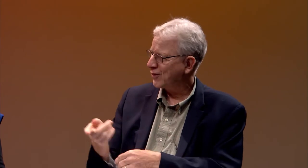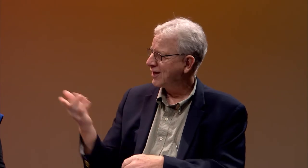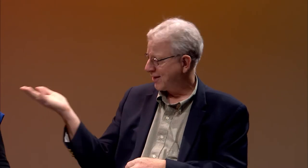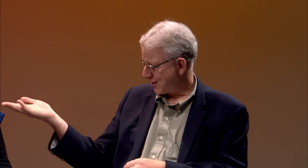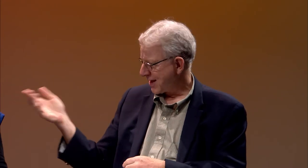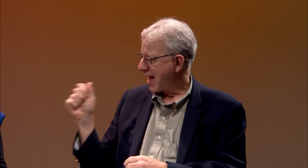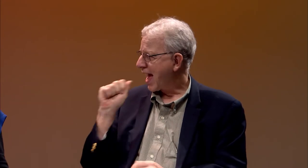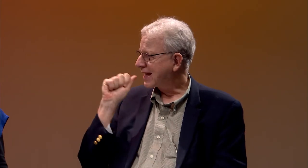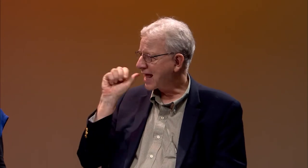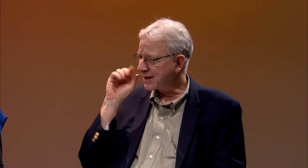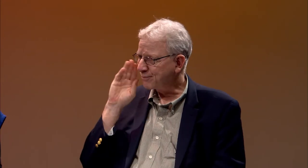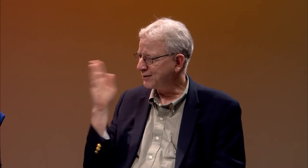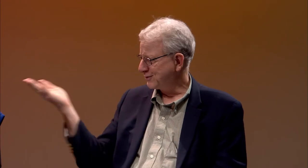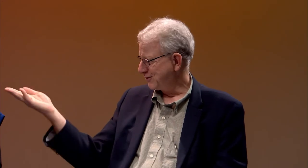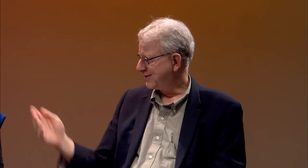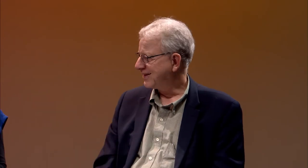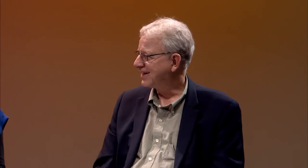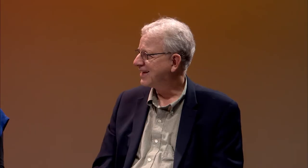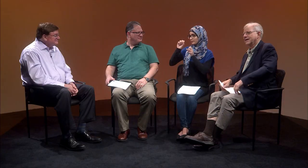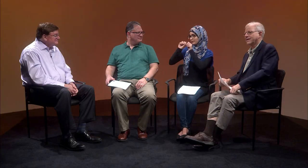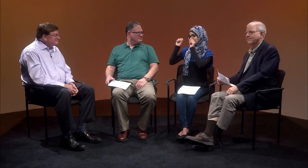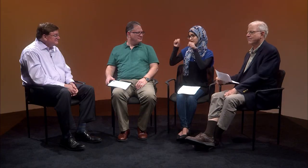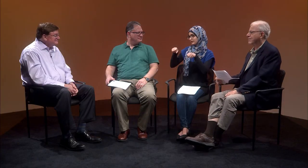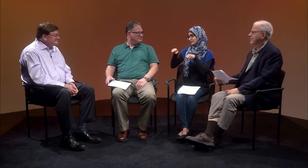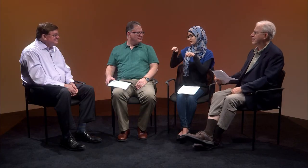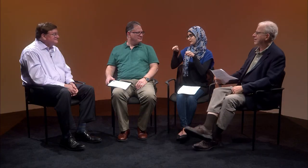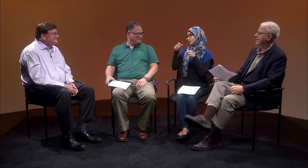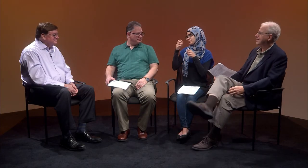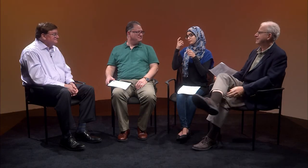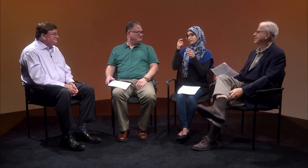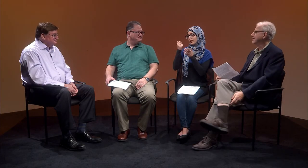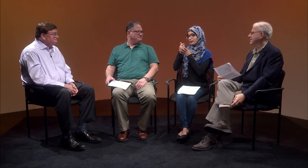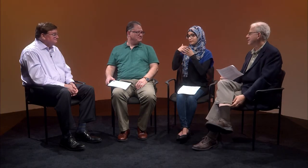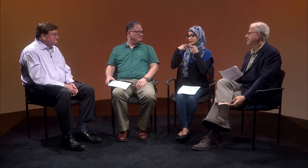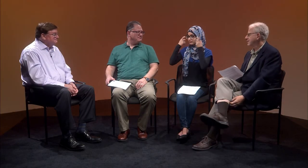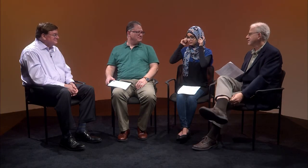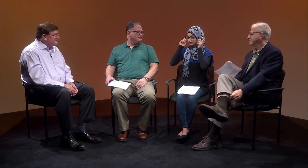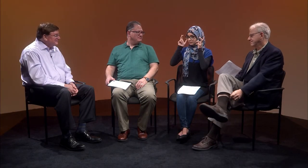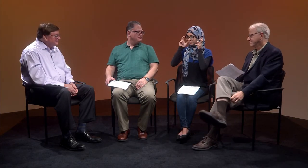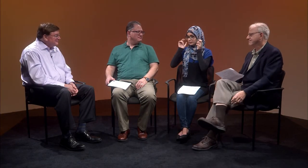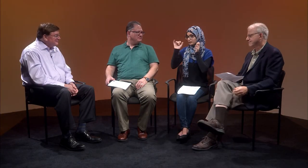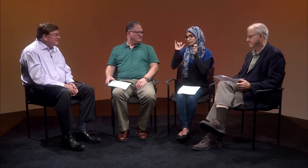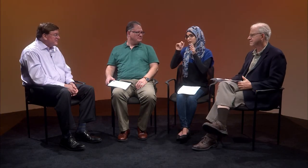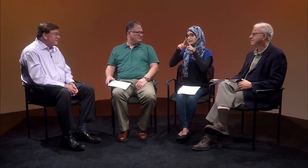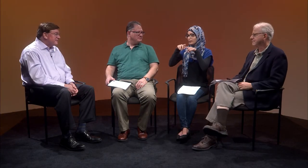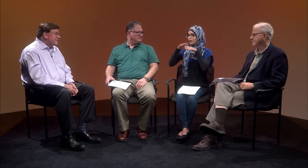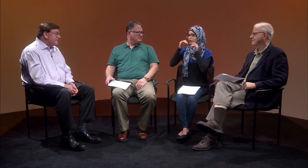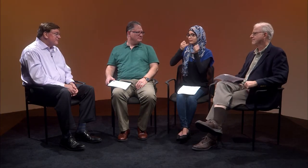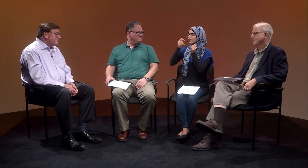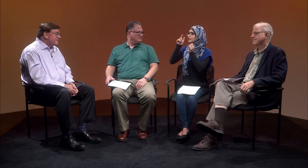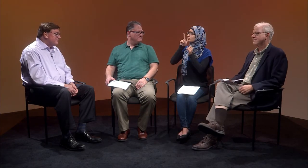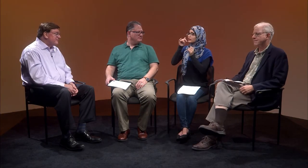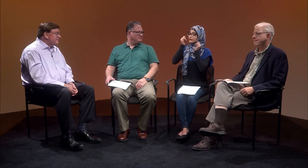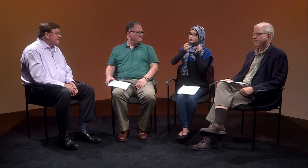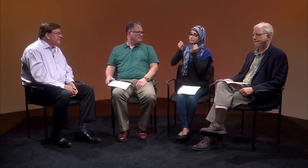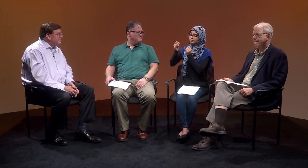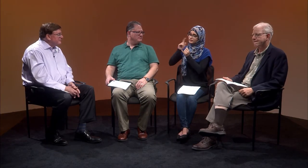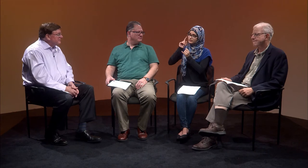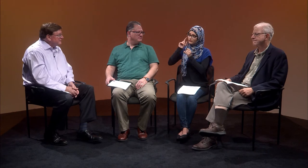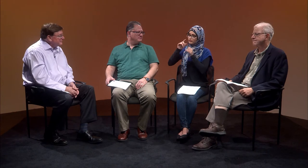and Annalieb, such as yourself. [Interpreter] I feel fortunate they offered FM systems that could be connected to our hearing aids.